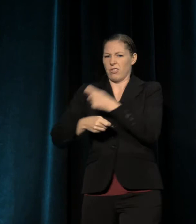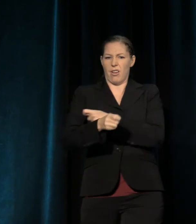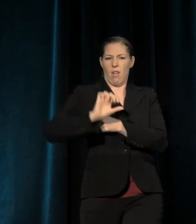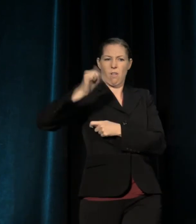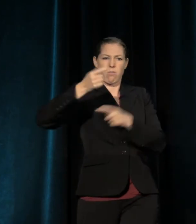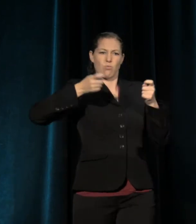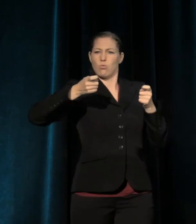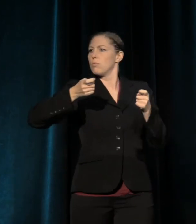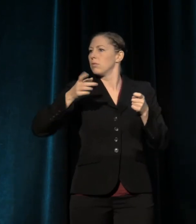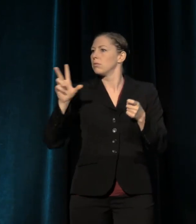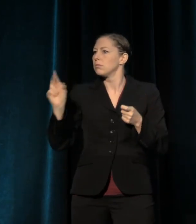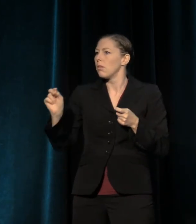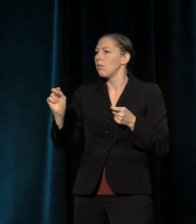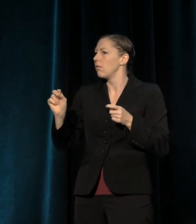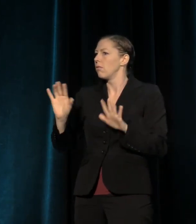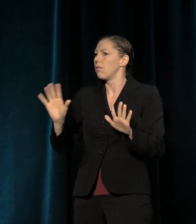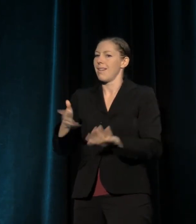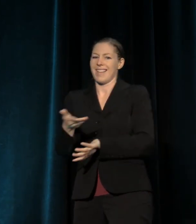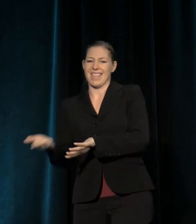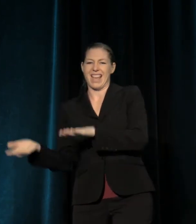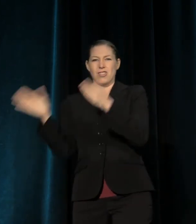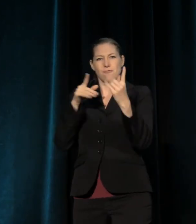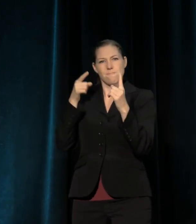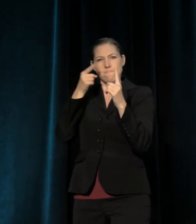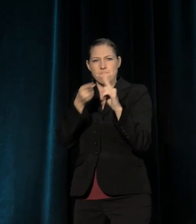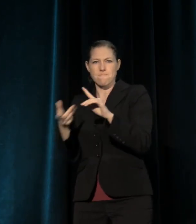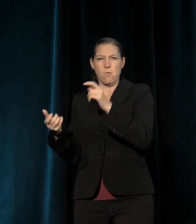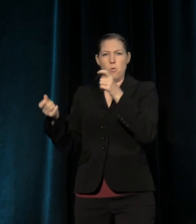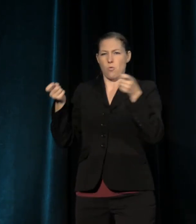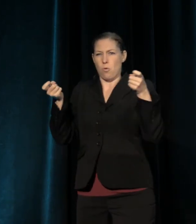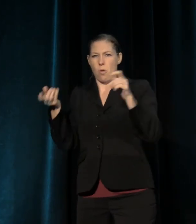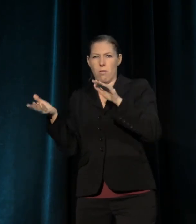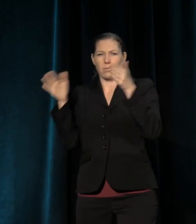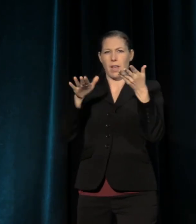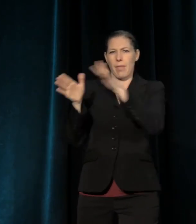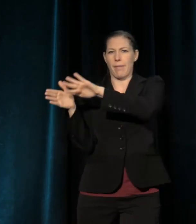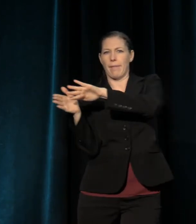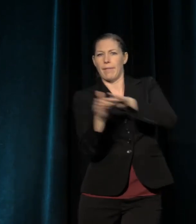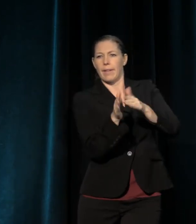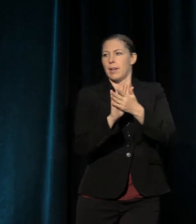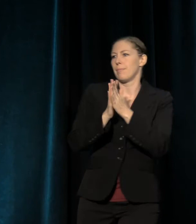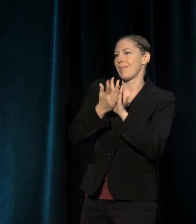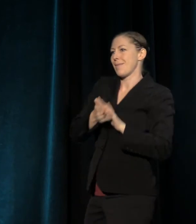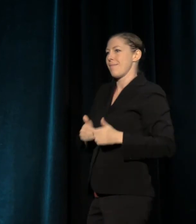and instead pivot to life, to honor and transform ourselves in our relations to each other.